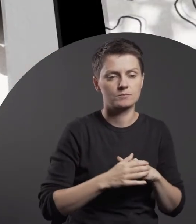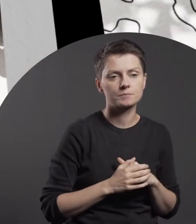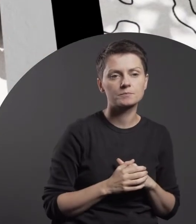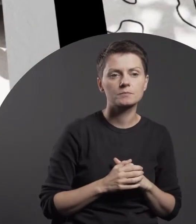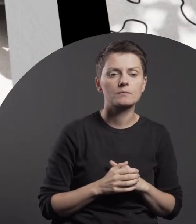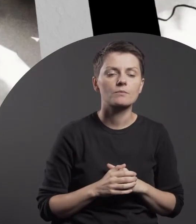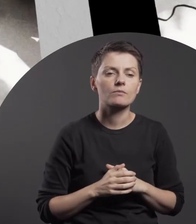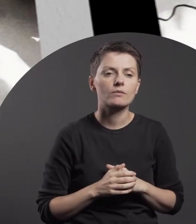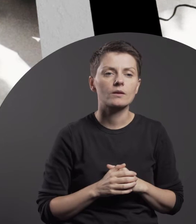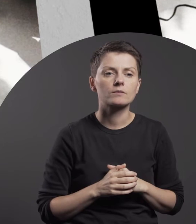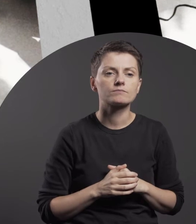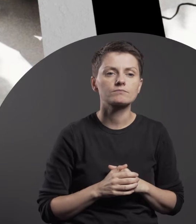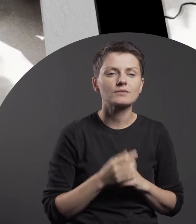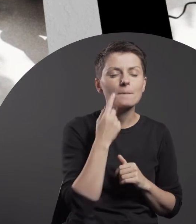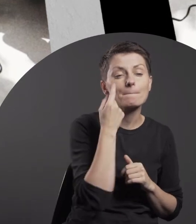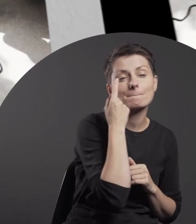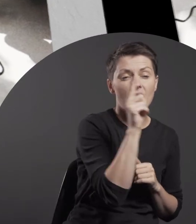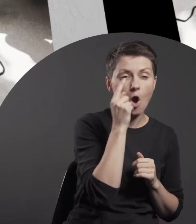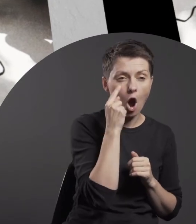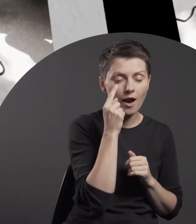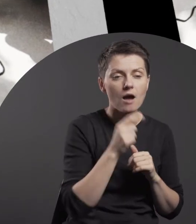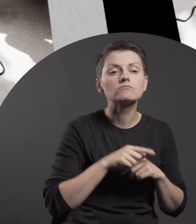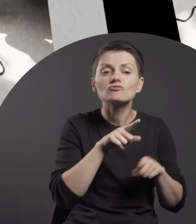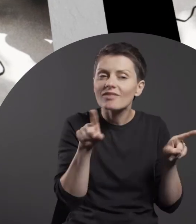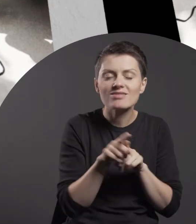The life of humanity on Earth is but a blink of an eye.